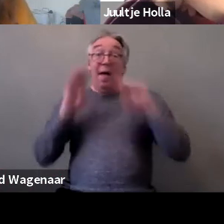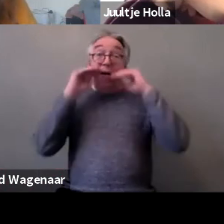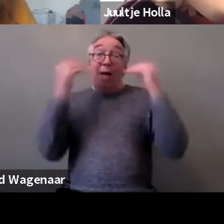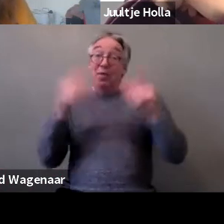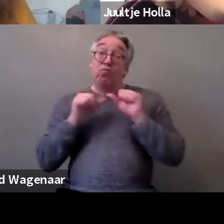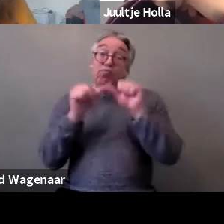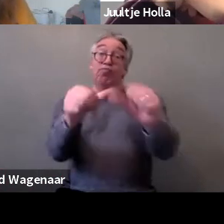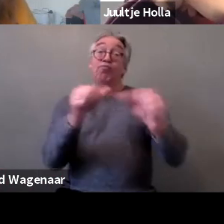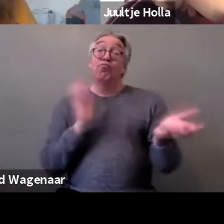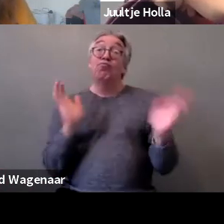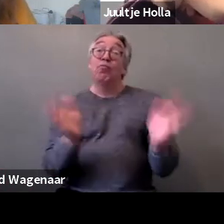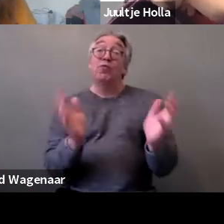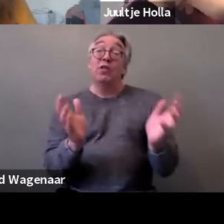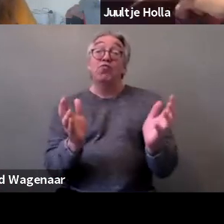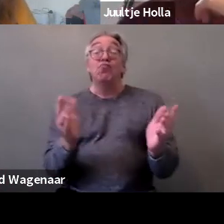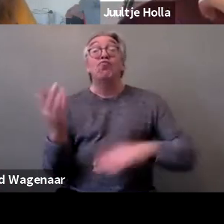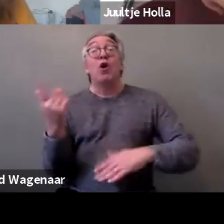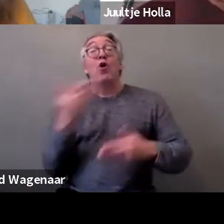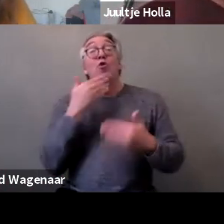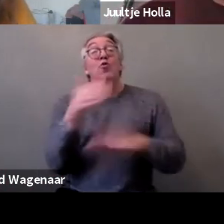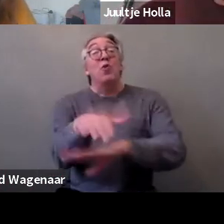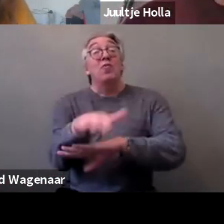Have a great day and have a good afternoon. Thank you.